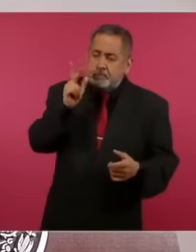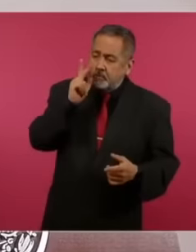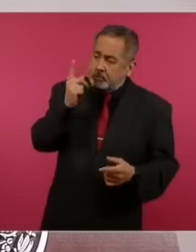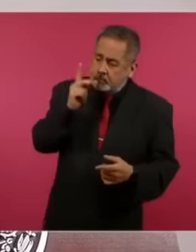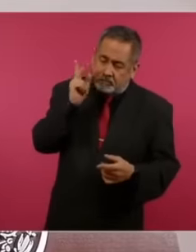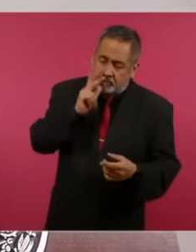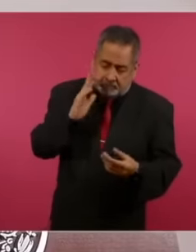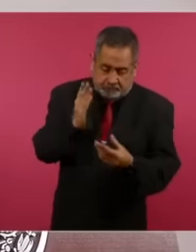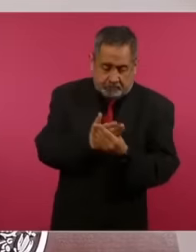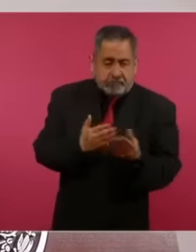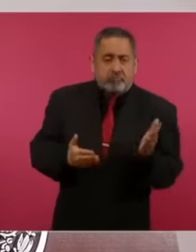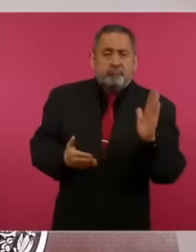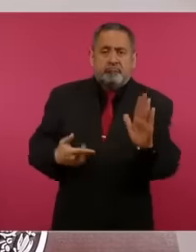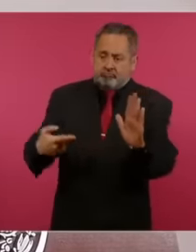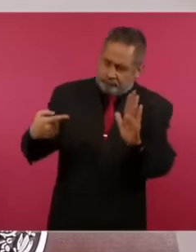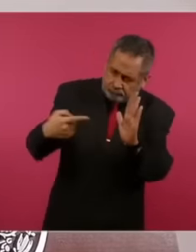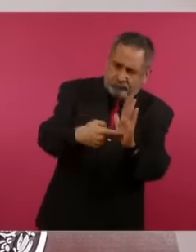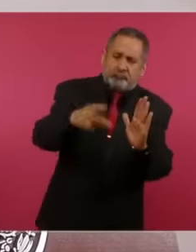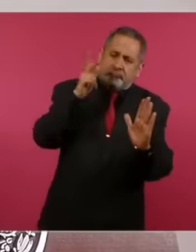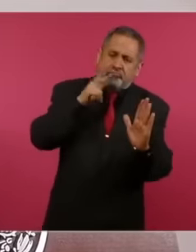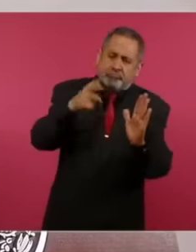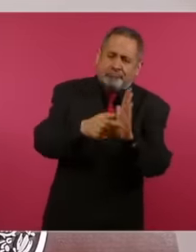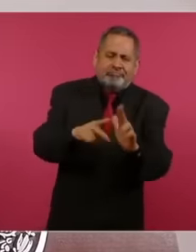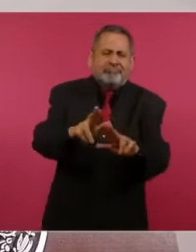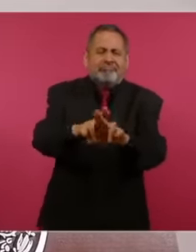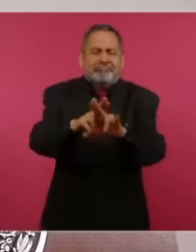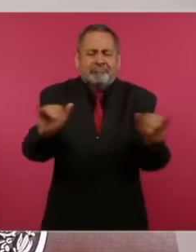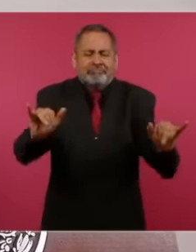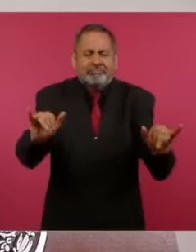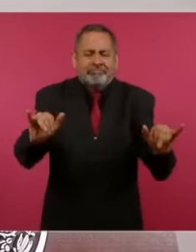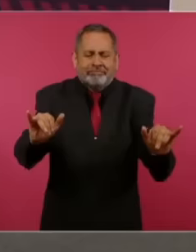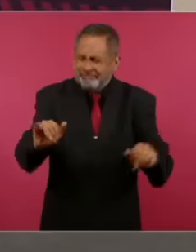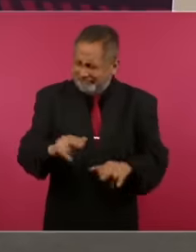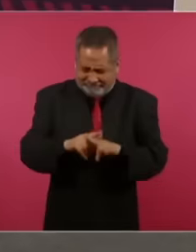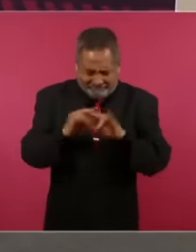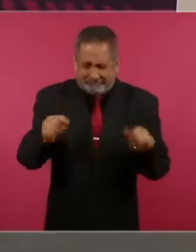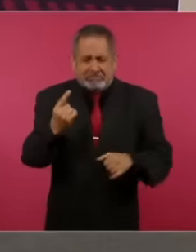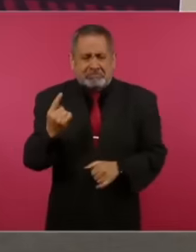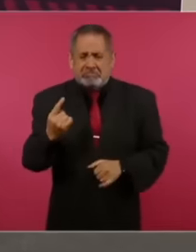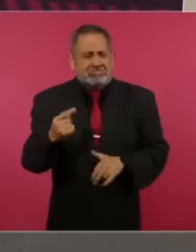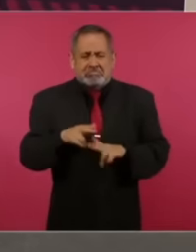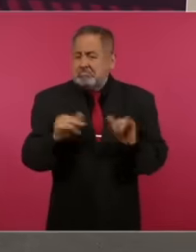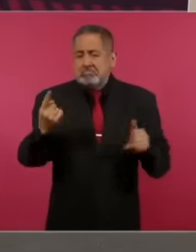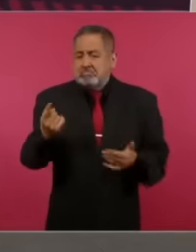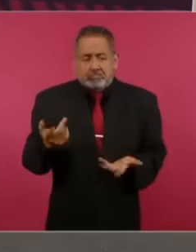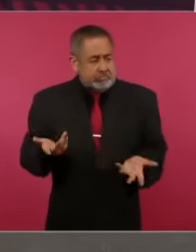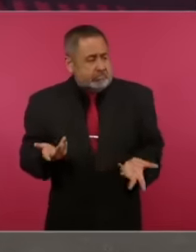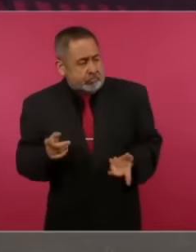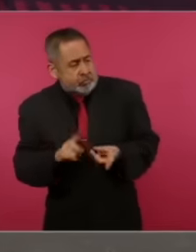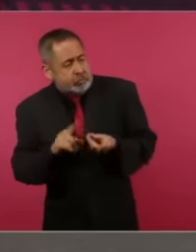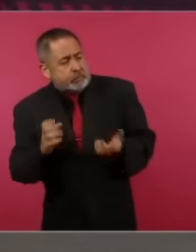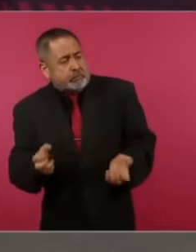single piece of evidence, I would like